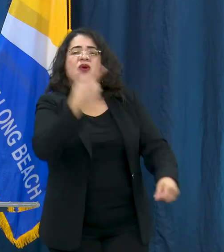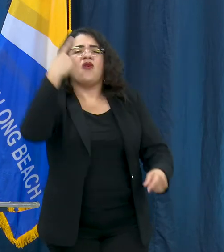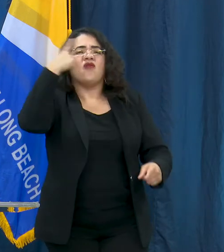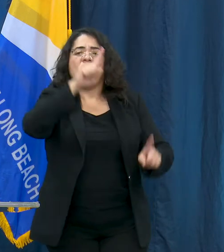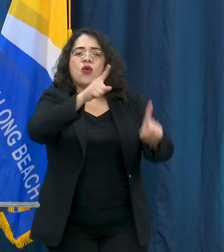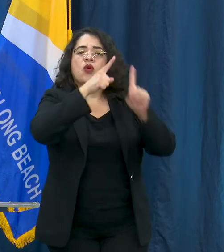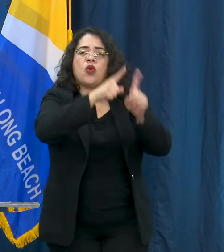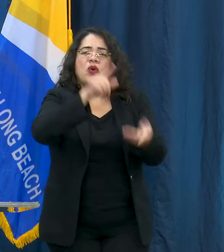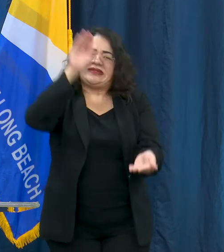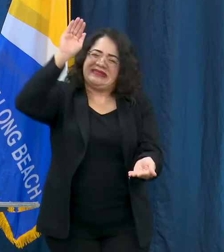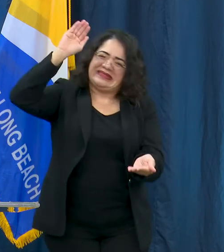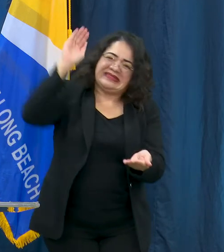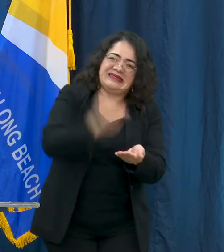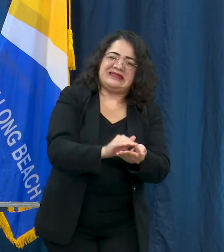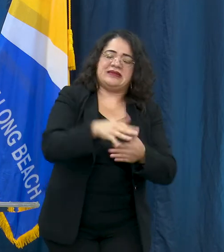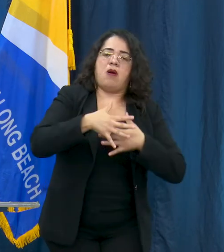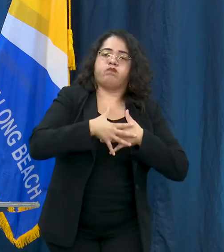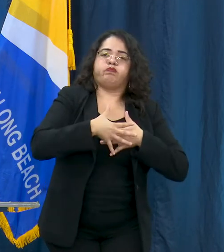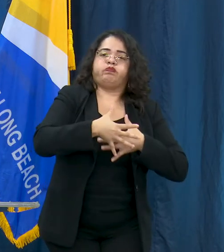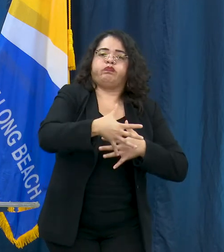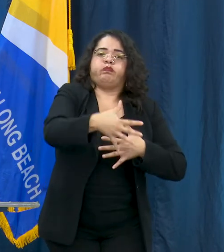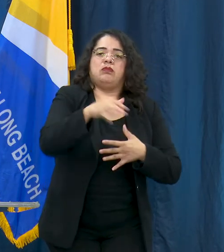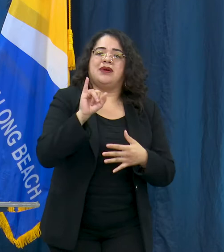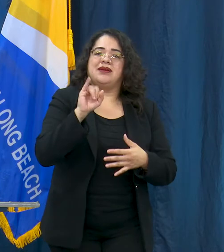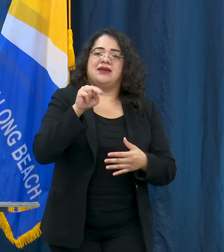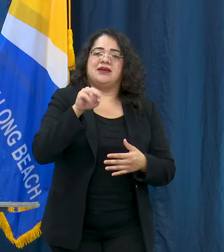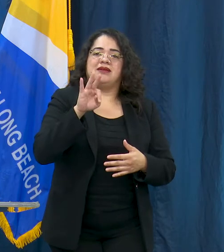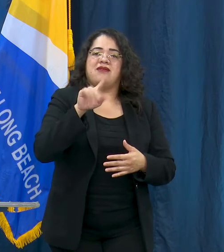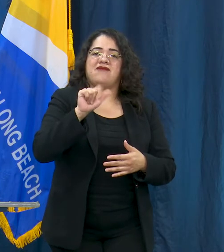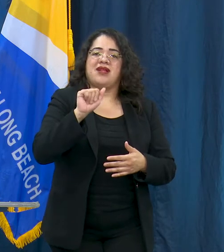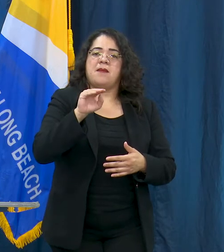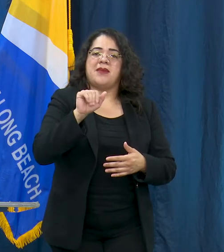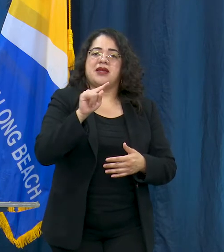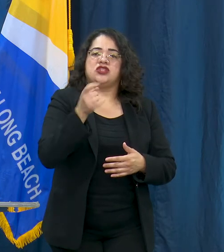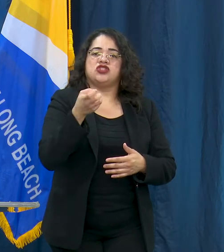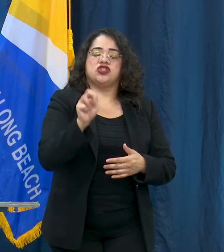Most children who become ill with MISC will need to be treated in the hospital.